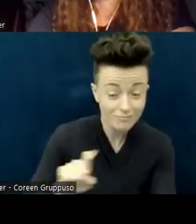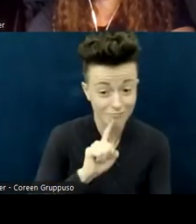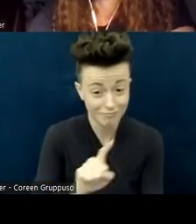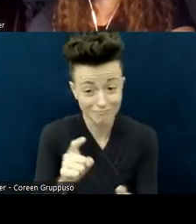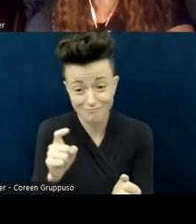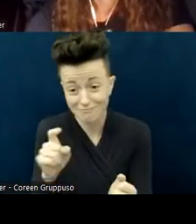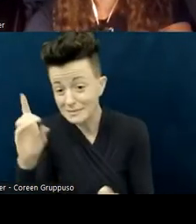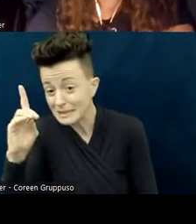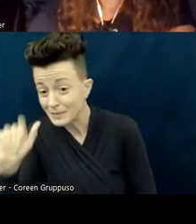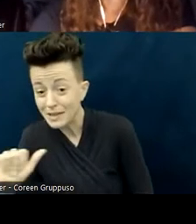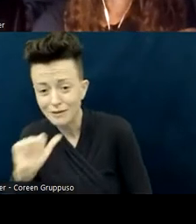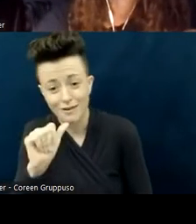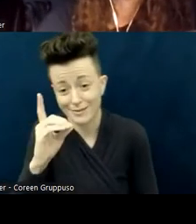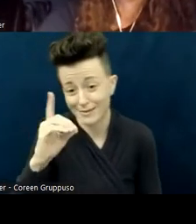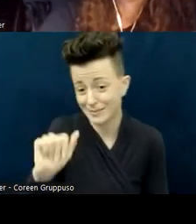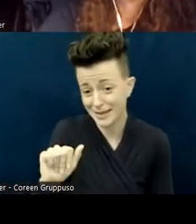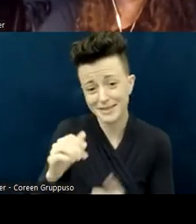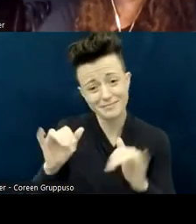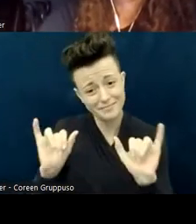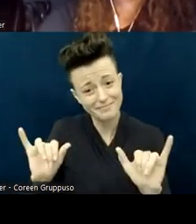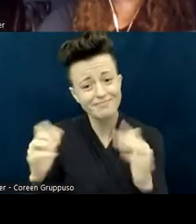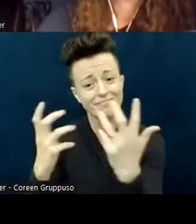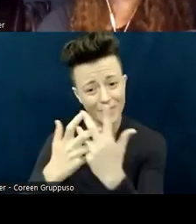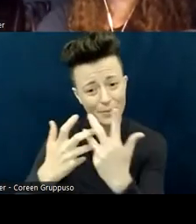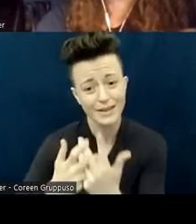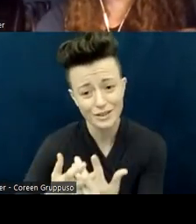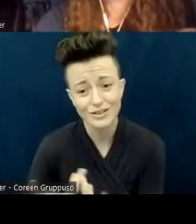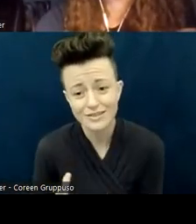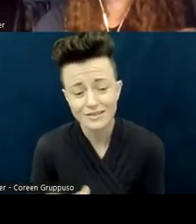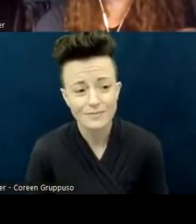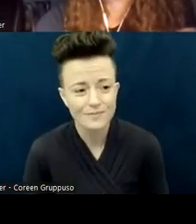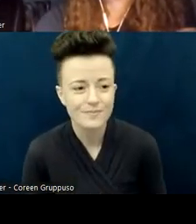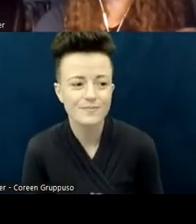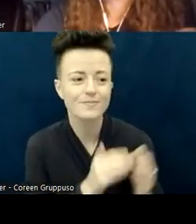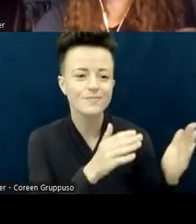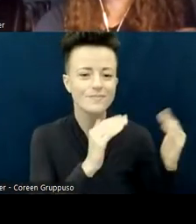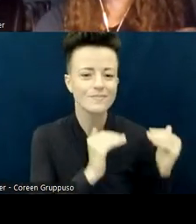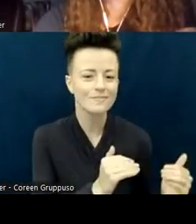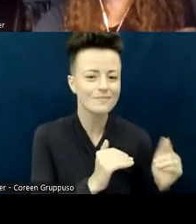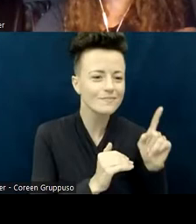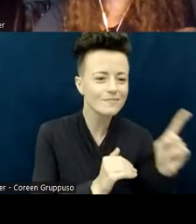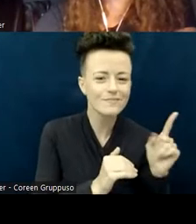The second one, example of assumed or forced helplessness: people who use wheelchairs and, "Oh, it's only a couple steps;